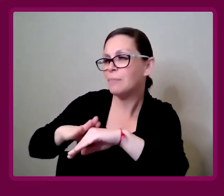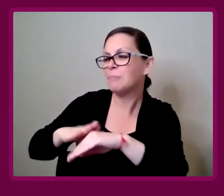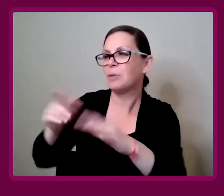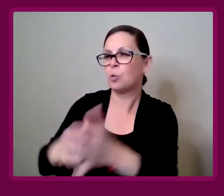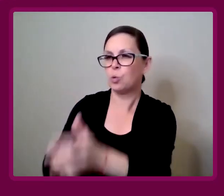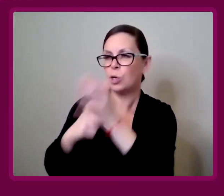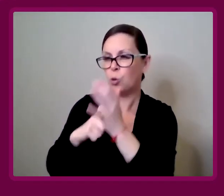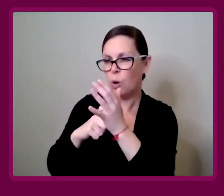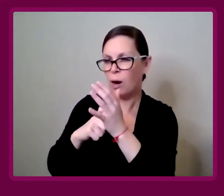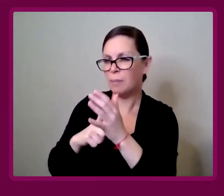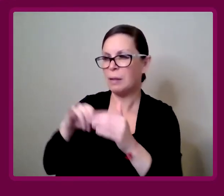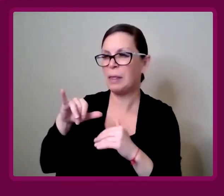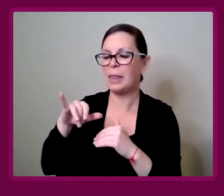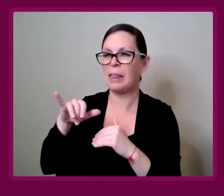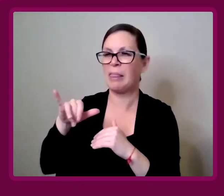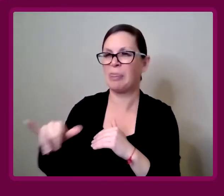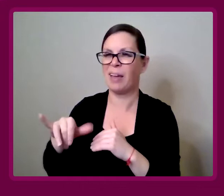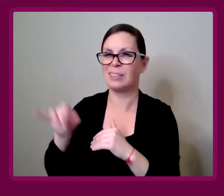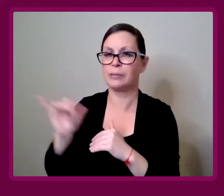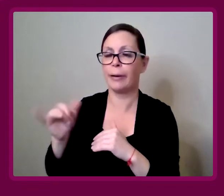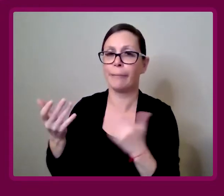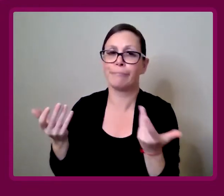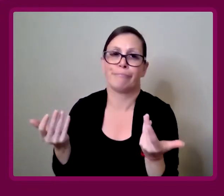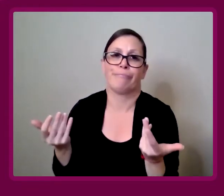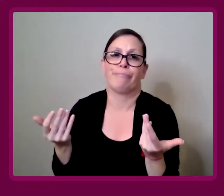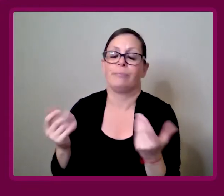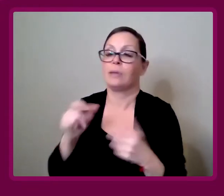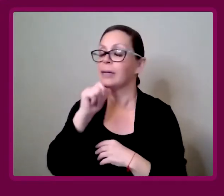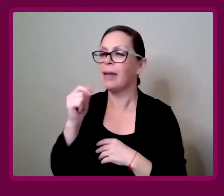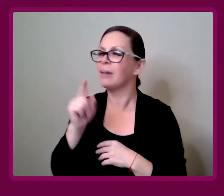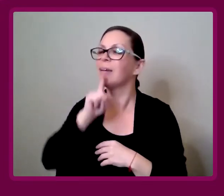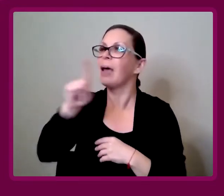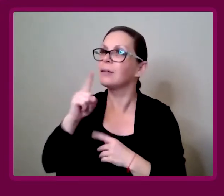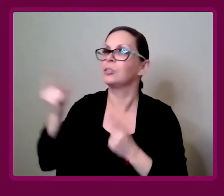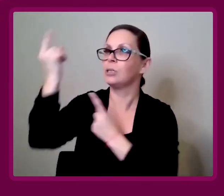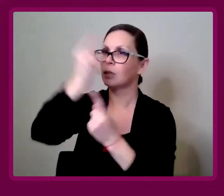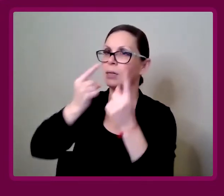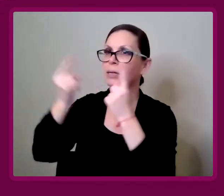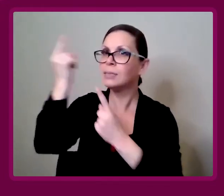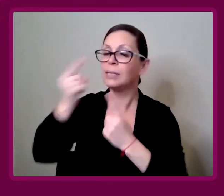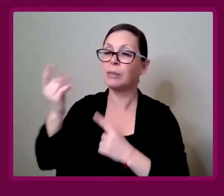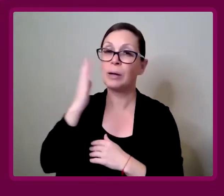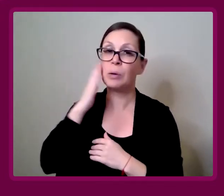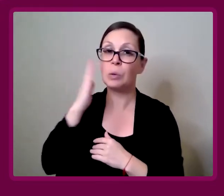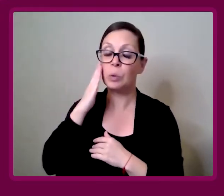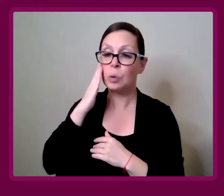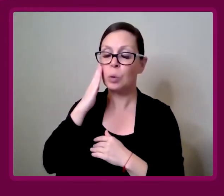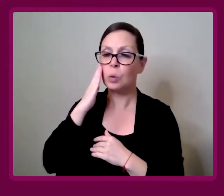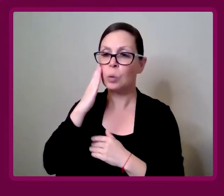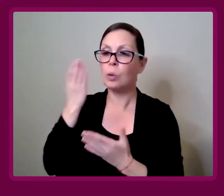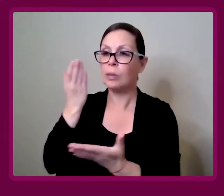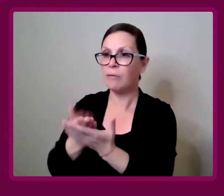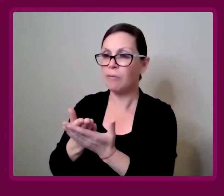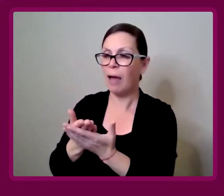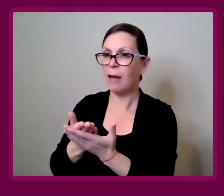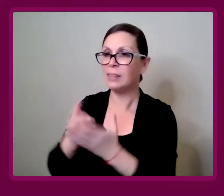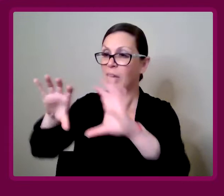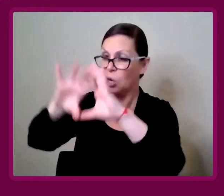It's the barest minimum gesture, rather than actually considering the fact that our world